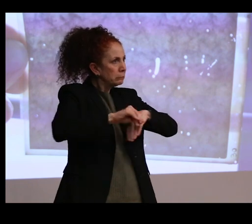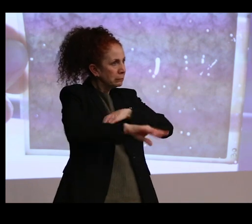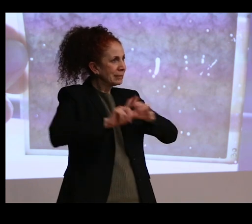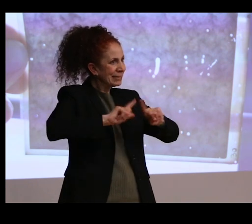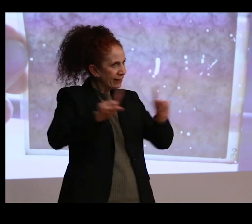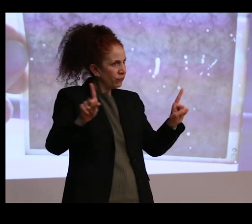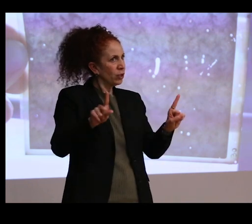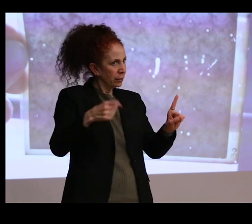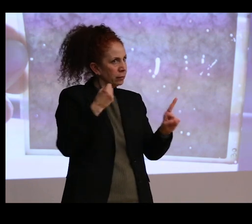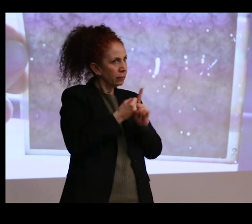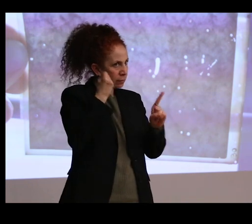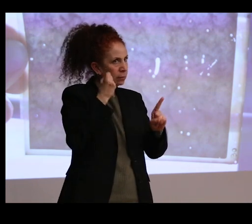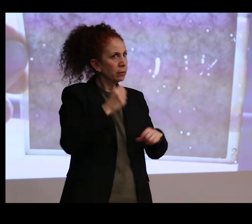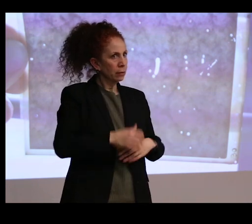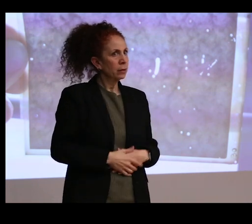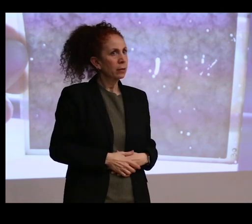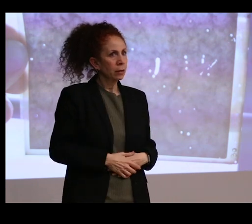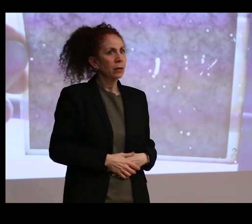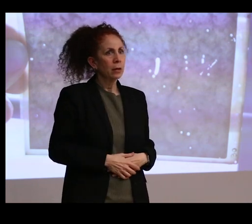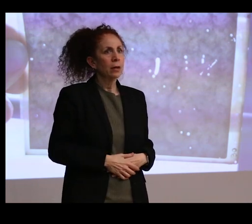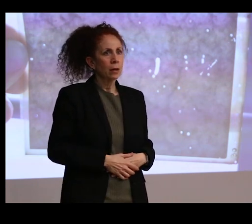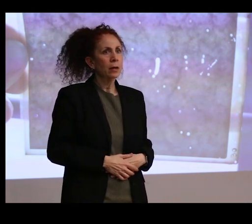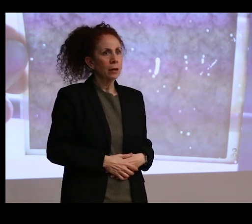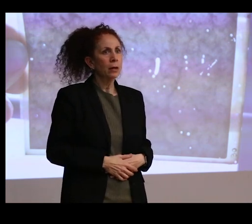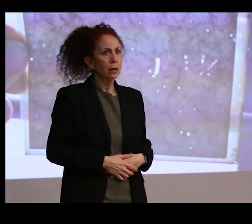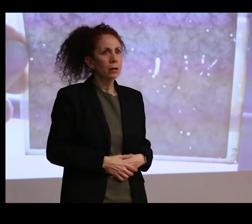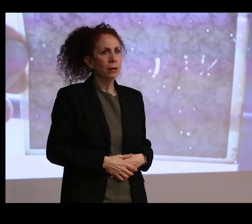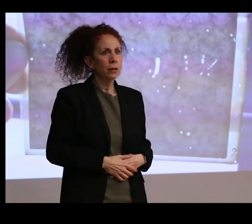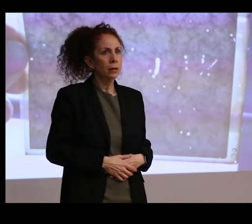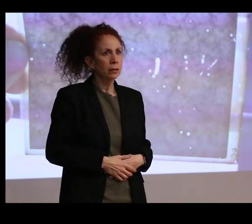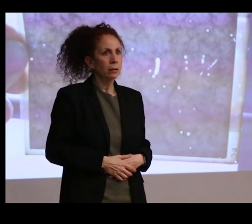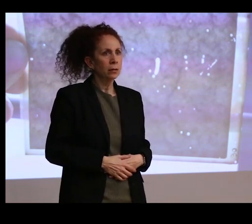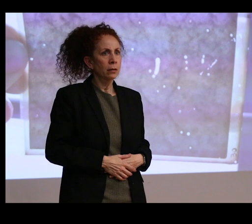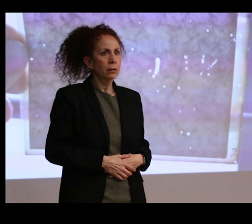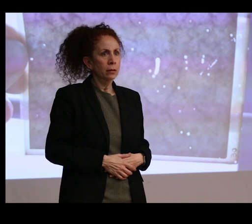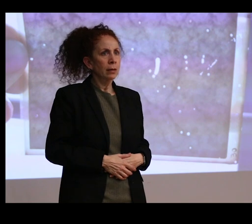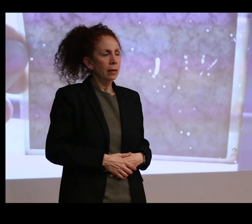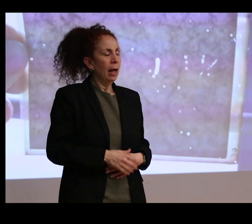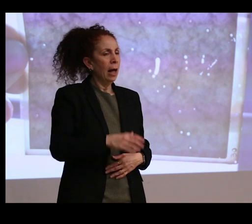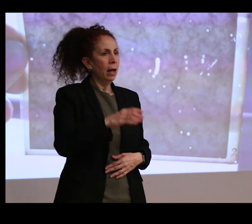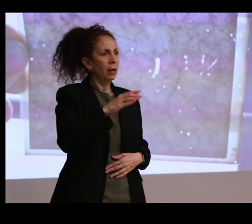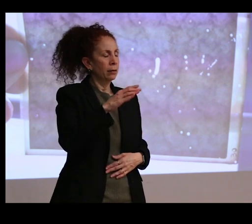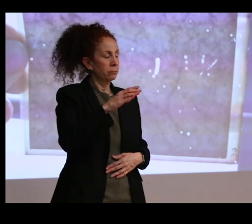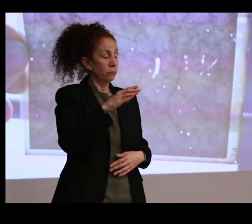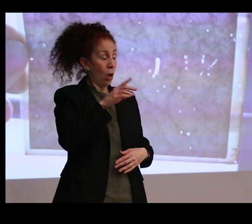And the electrolytic conservation has to be done.